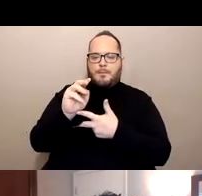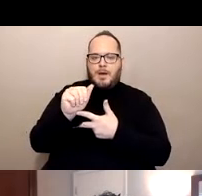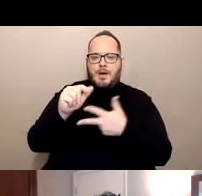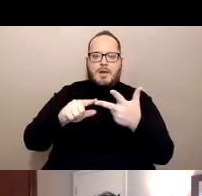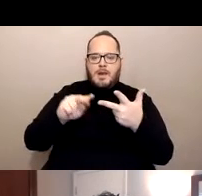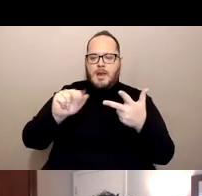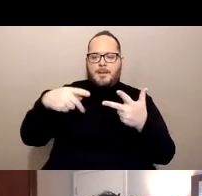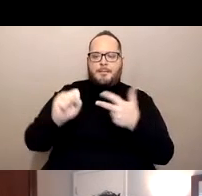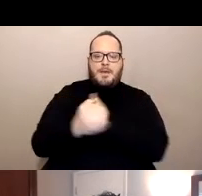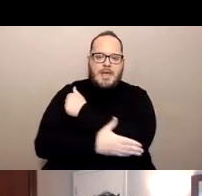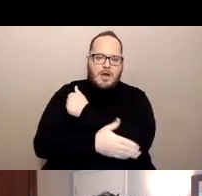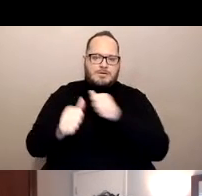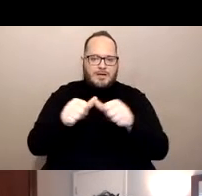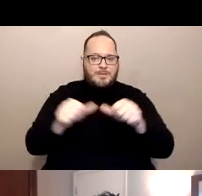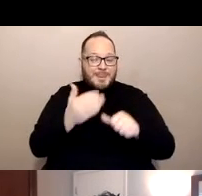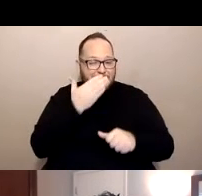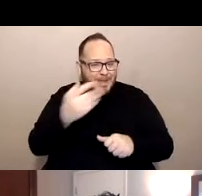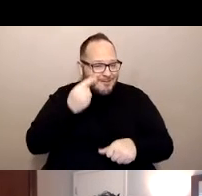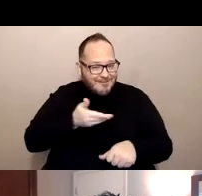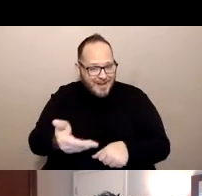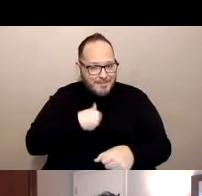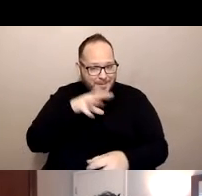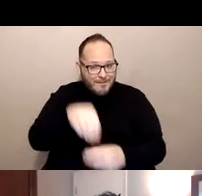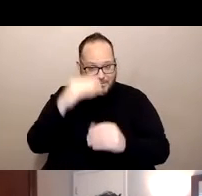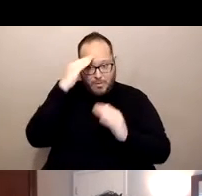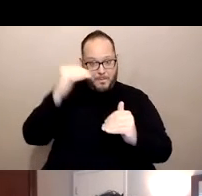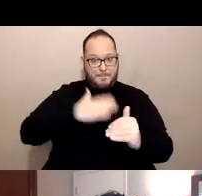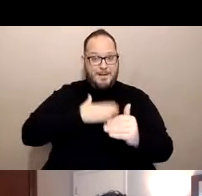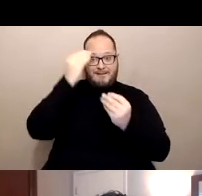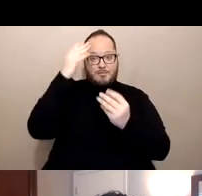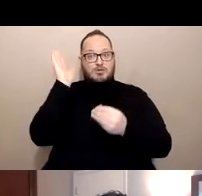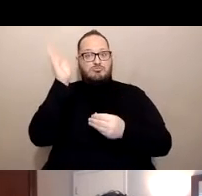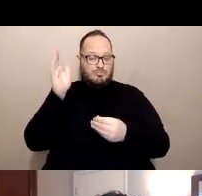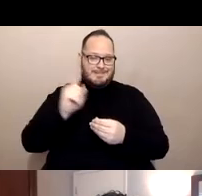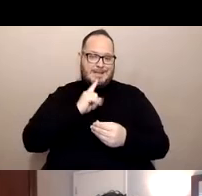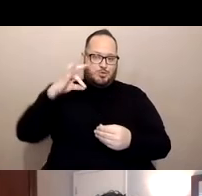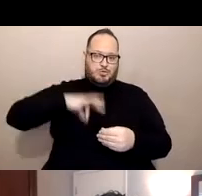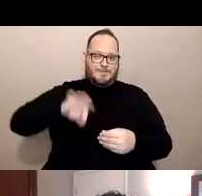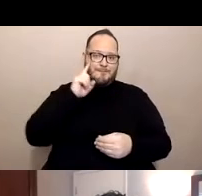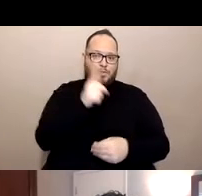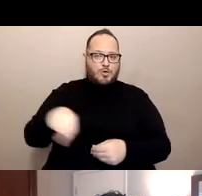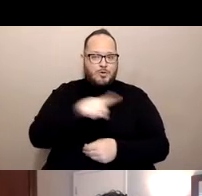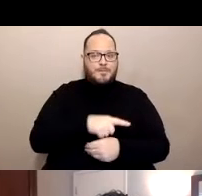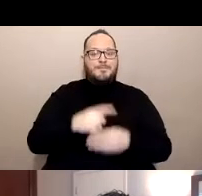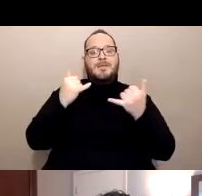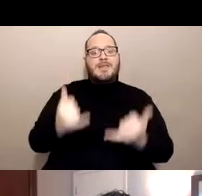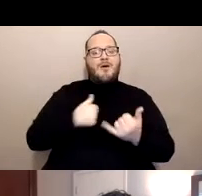and I hope this information is useful. Now, I'd like to turn it over to my colleague and peer Sascha.